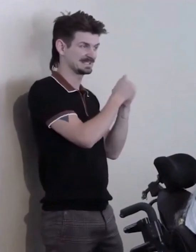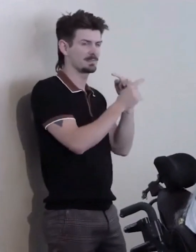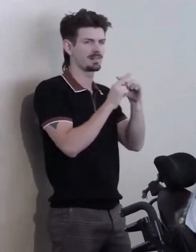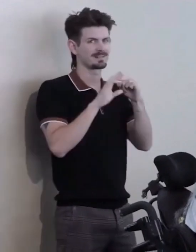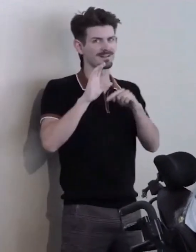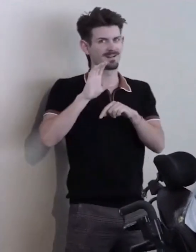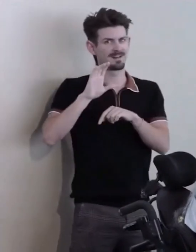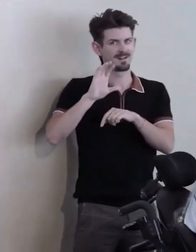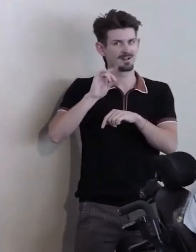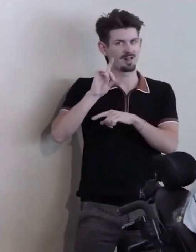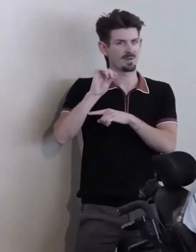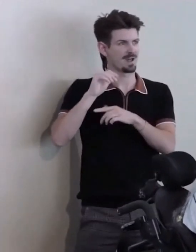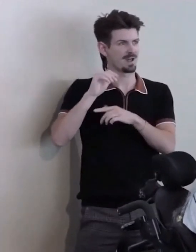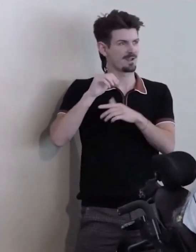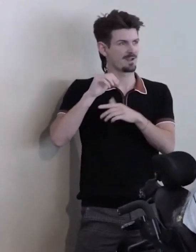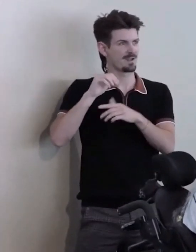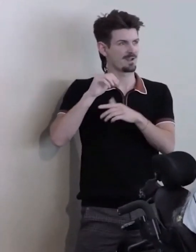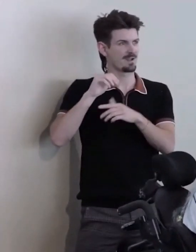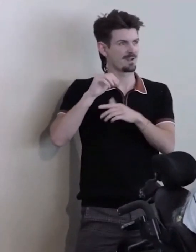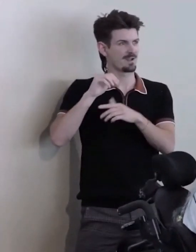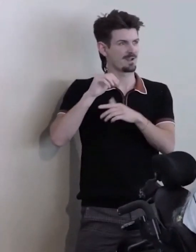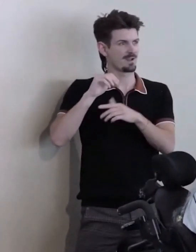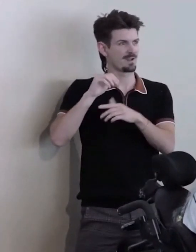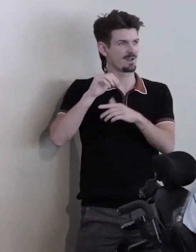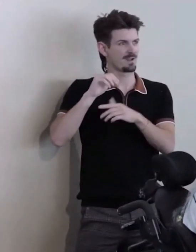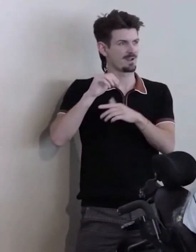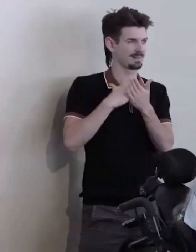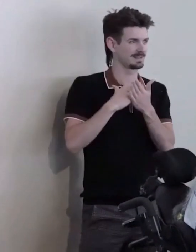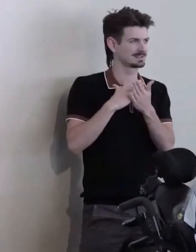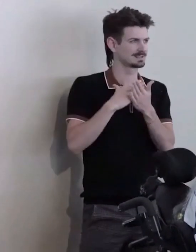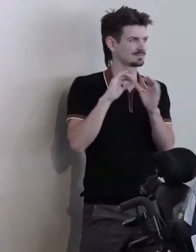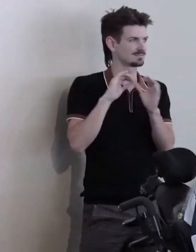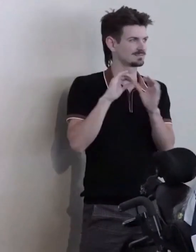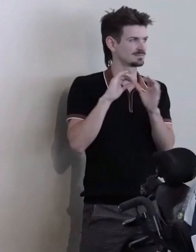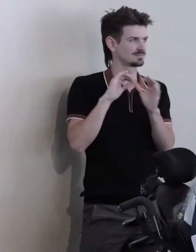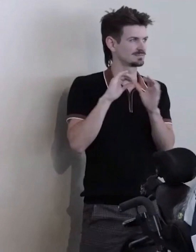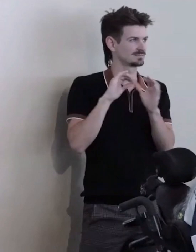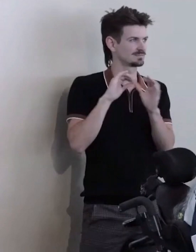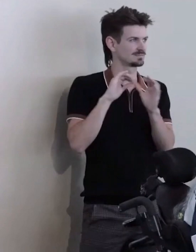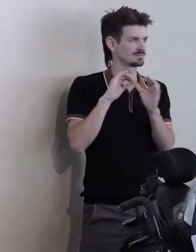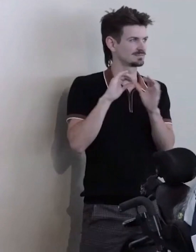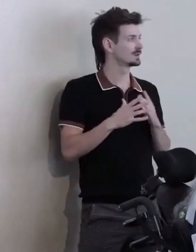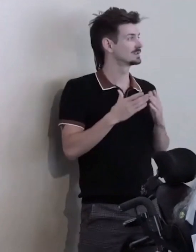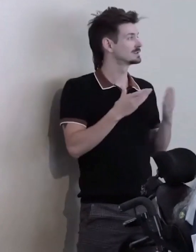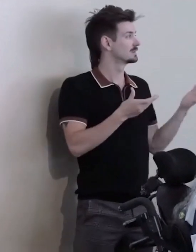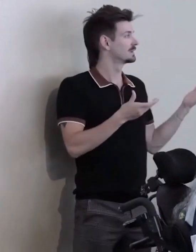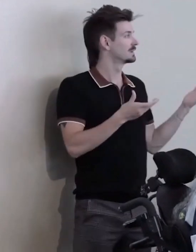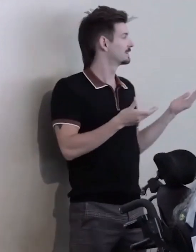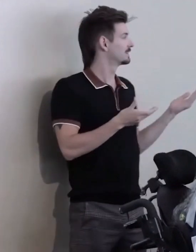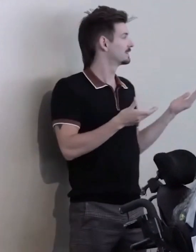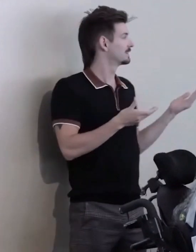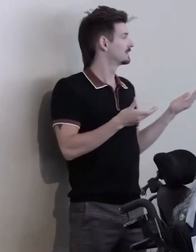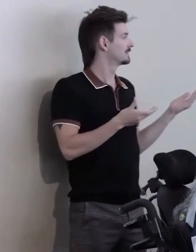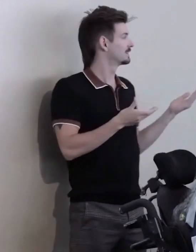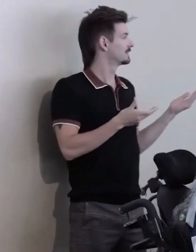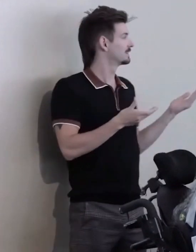to join the list of organizations with awesome leaders and I would like to invite Annie Lee to say a few words. [clapping]